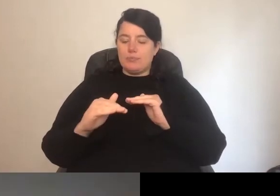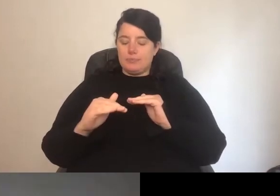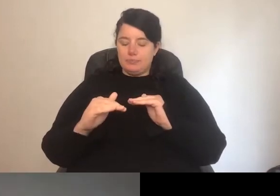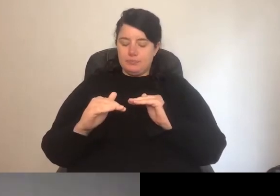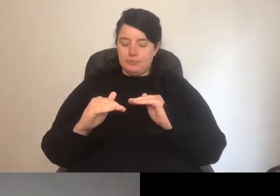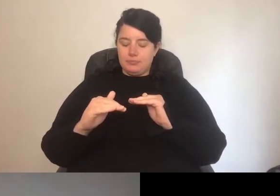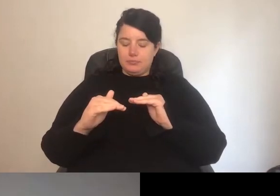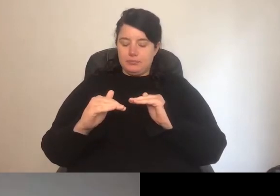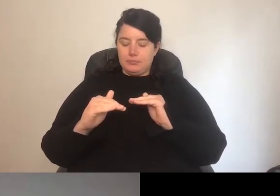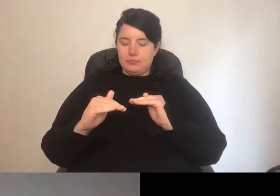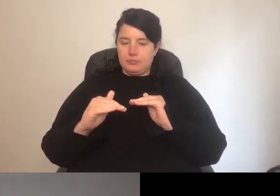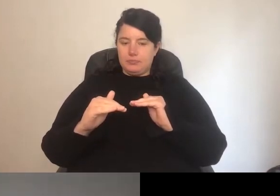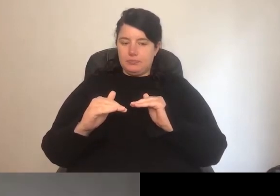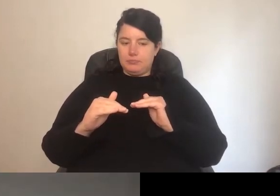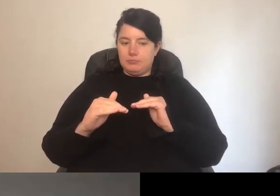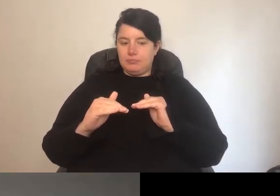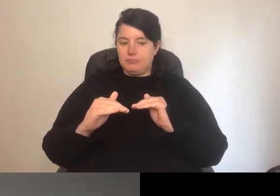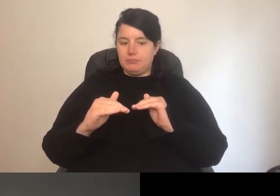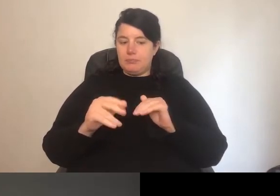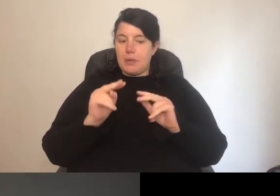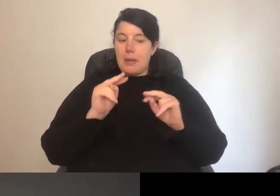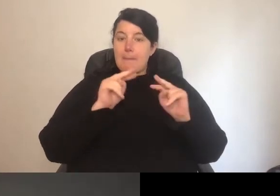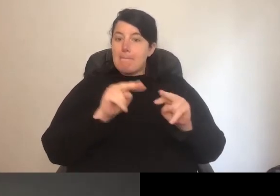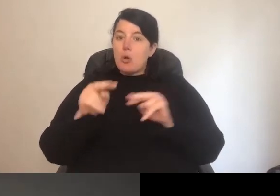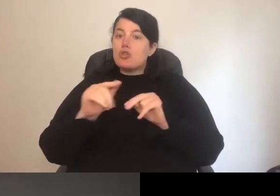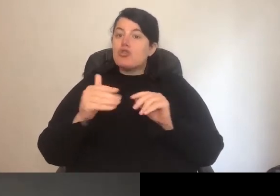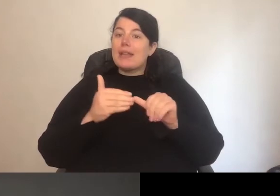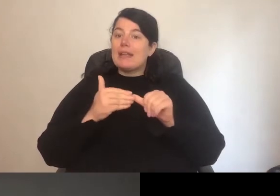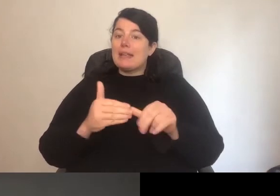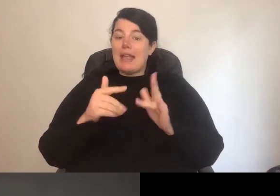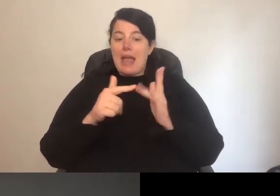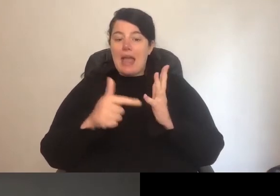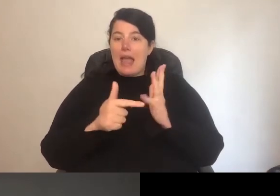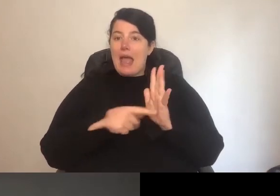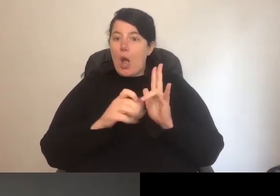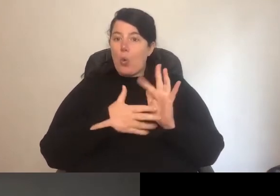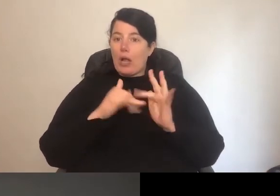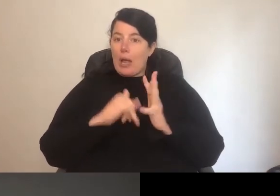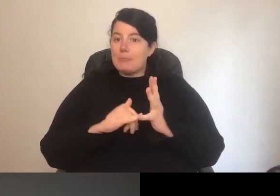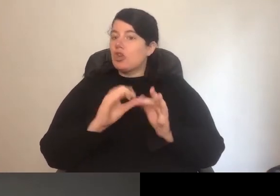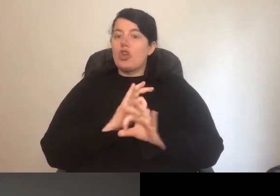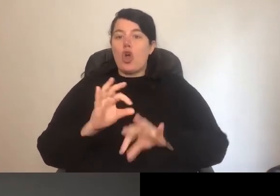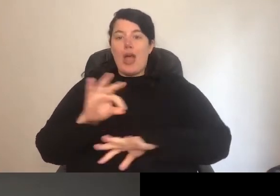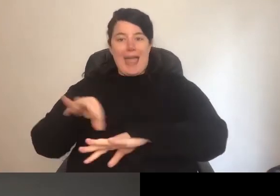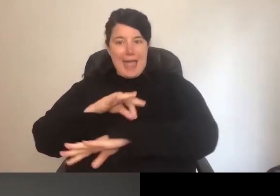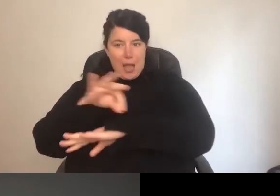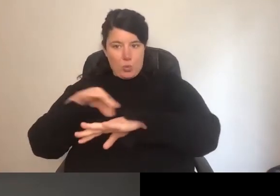that concept of monitoring outcomes not hours. If it is better for